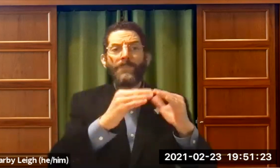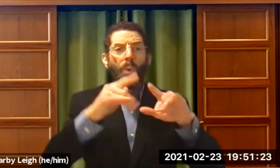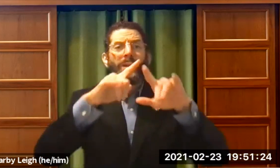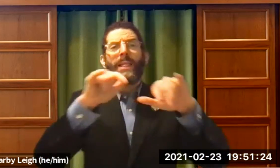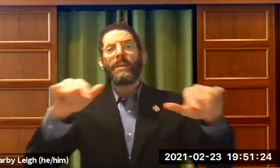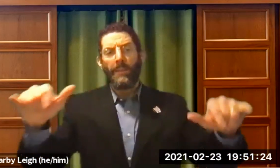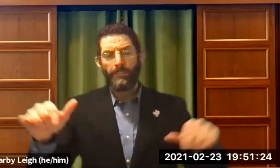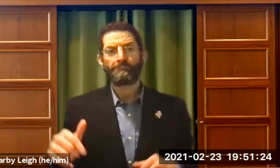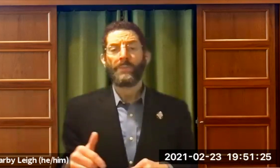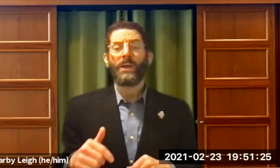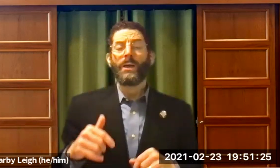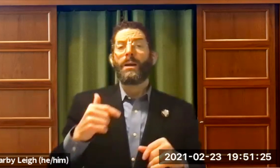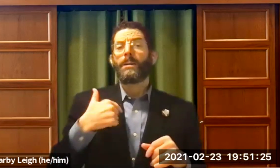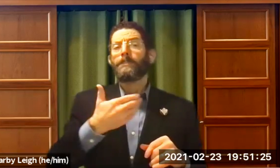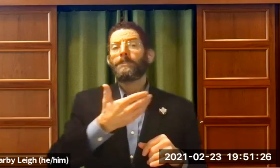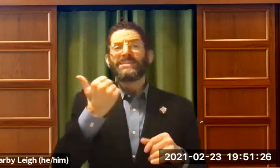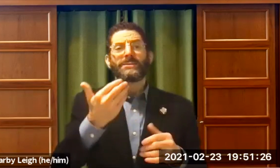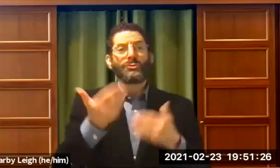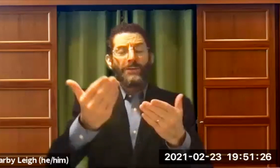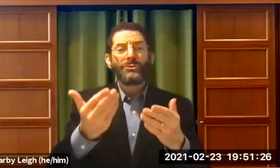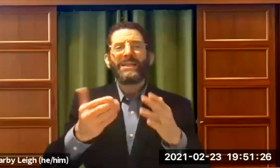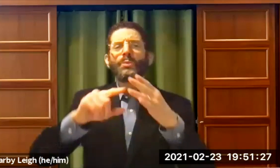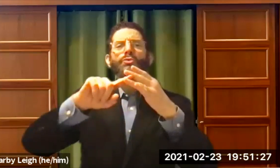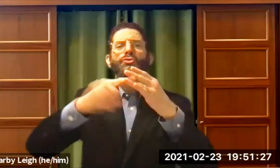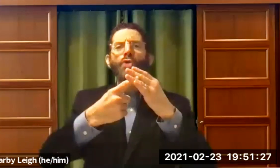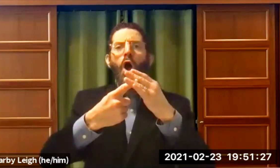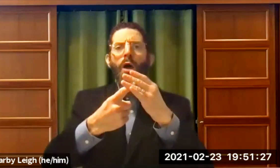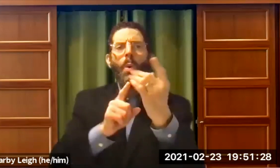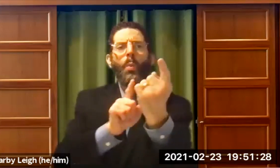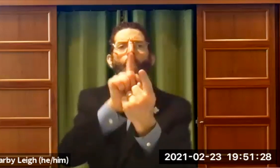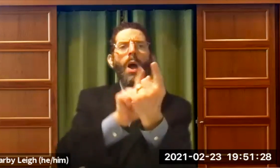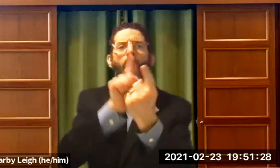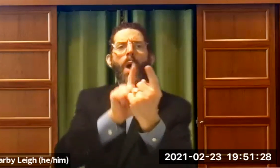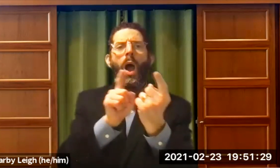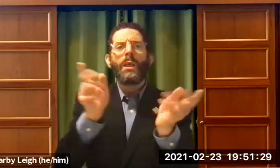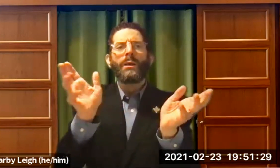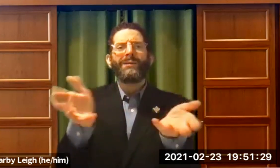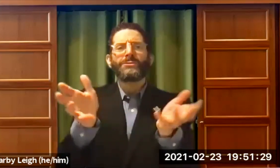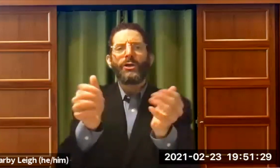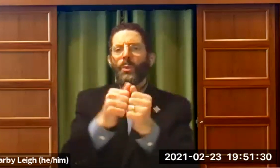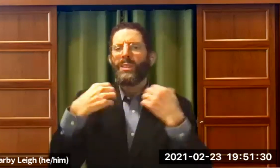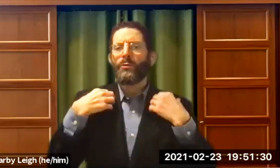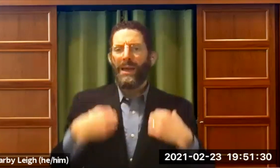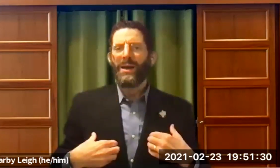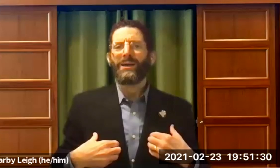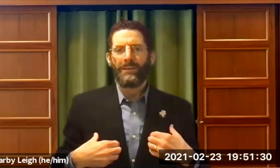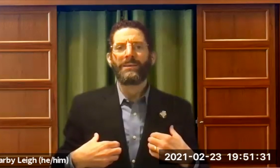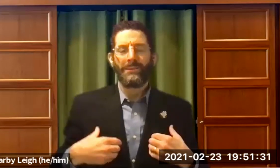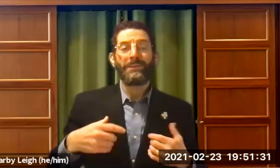? Do they have deaf people in the community and so on? My best suggestion is to start one-on-one talking with